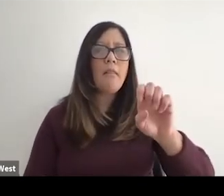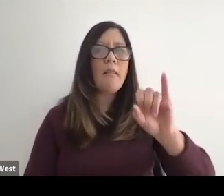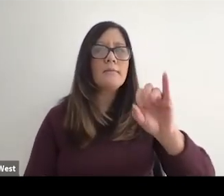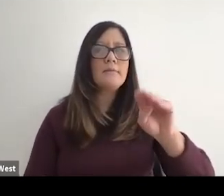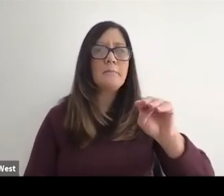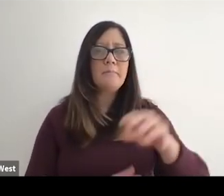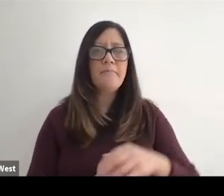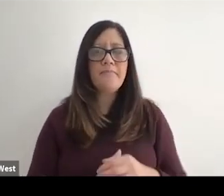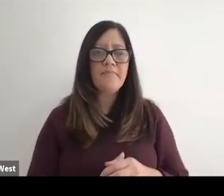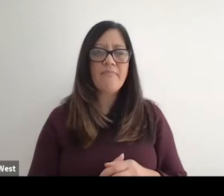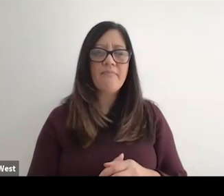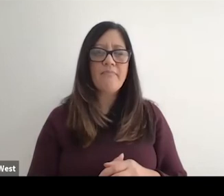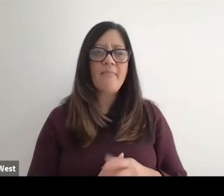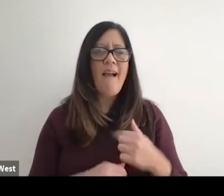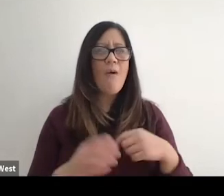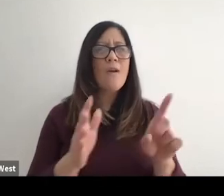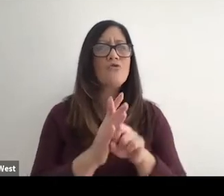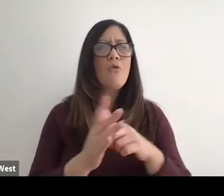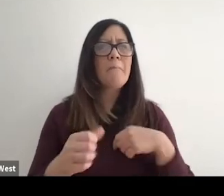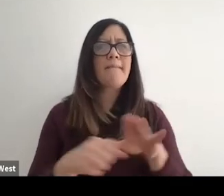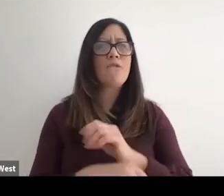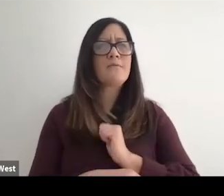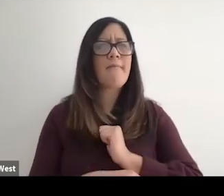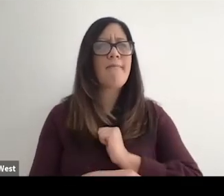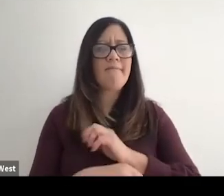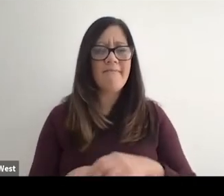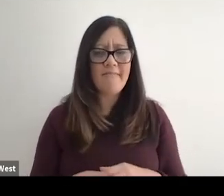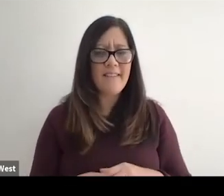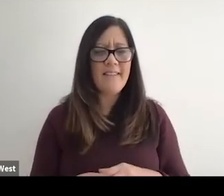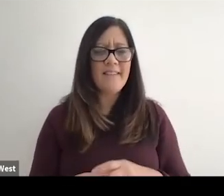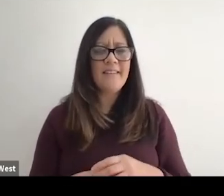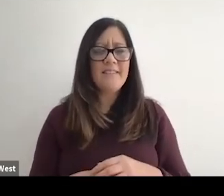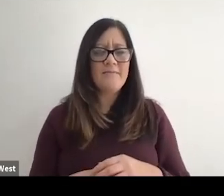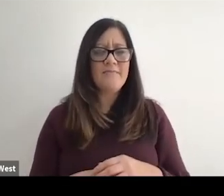And so I want to show up as my full authentic self. And you know this.